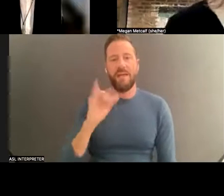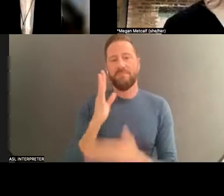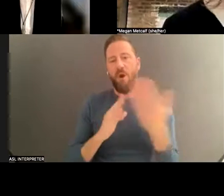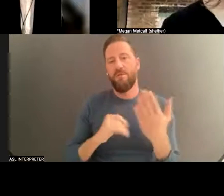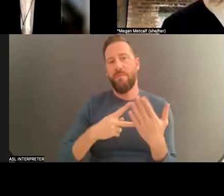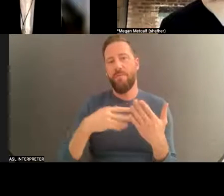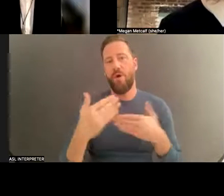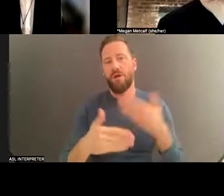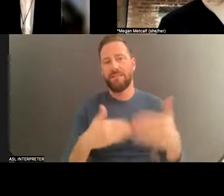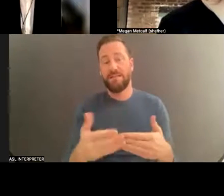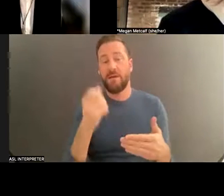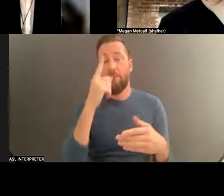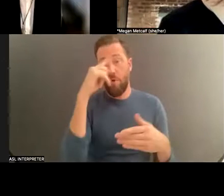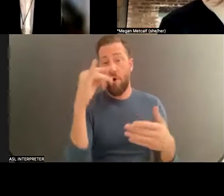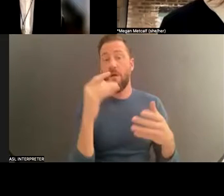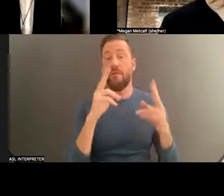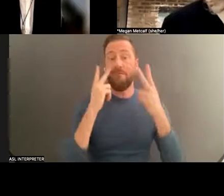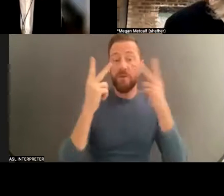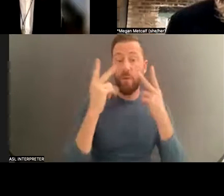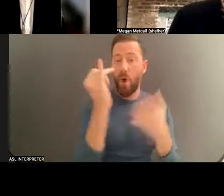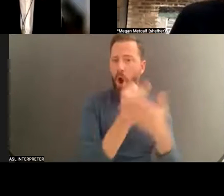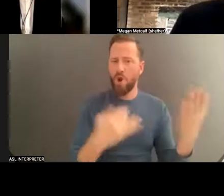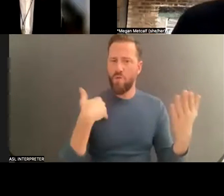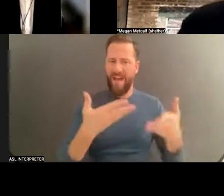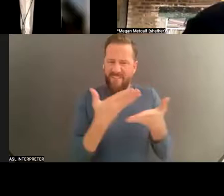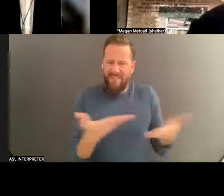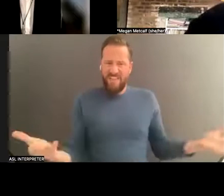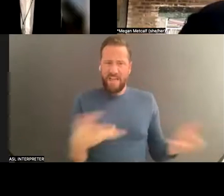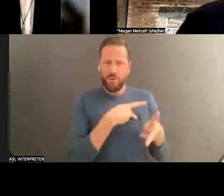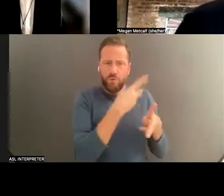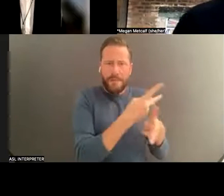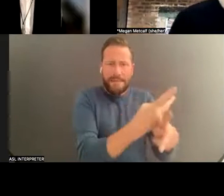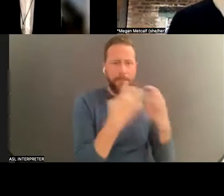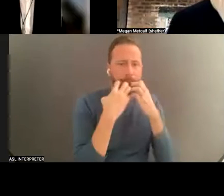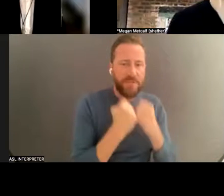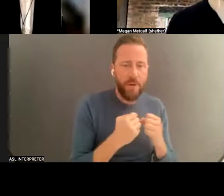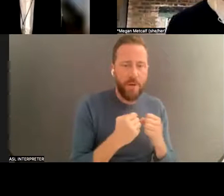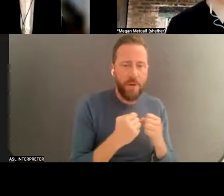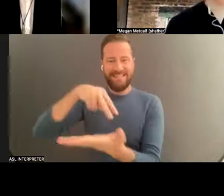process. Whereas in the dance field it's less built in and it becomes another labor that is not really frame